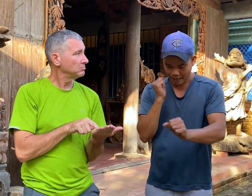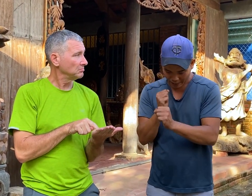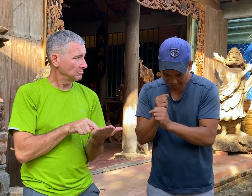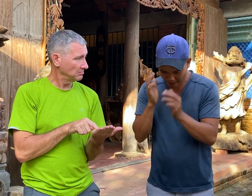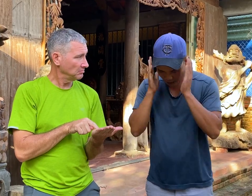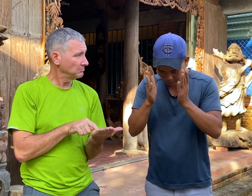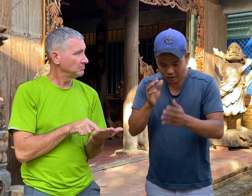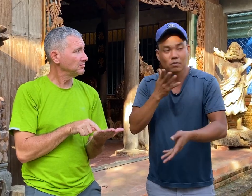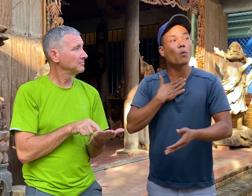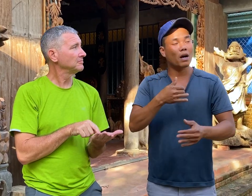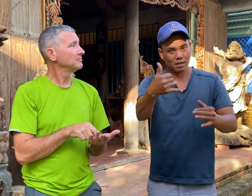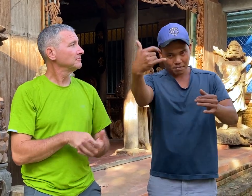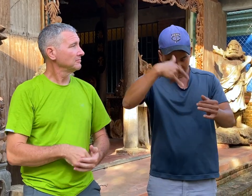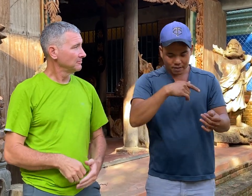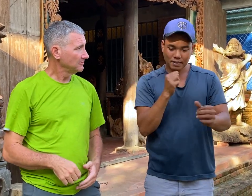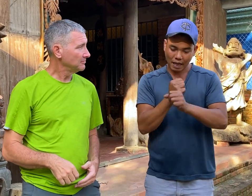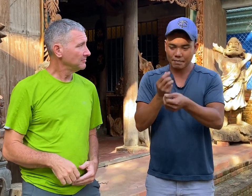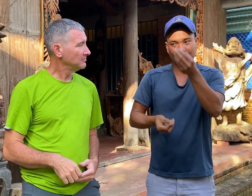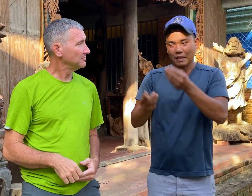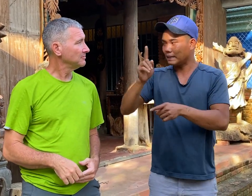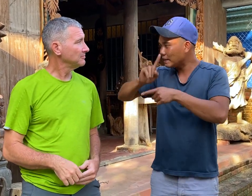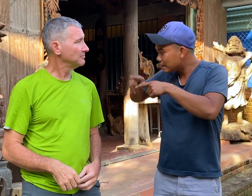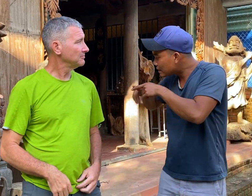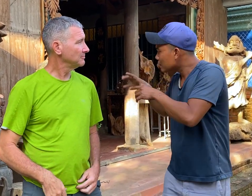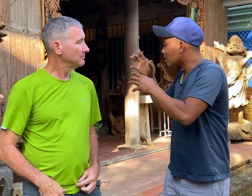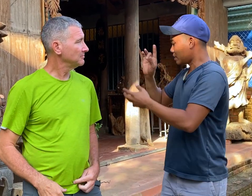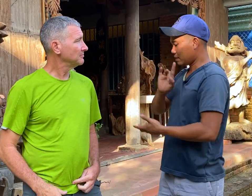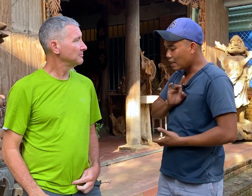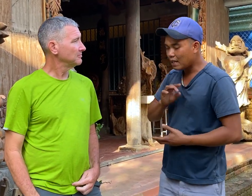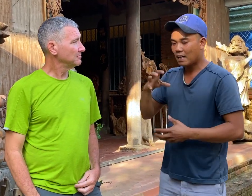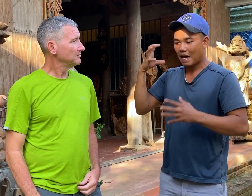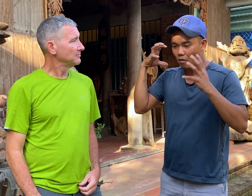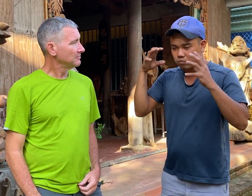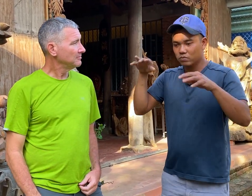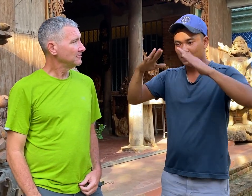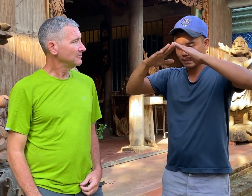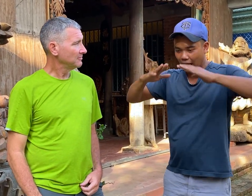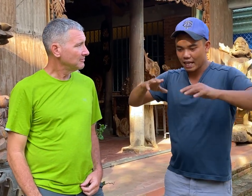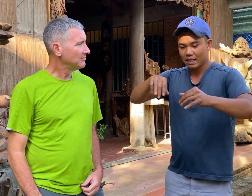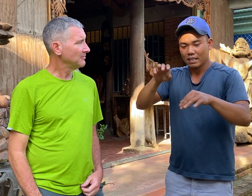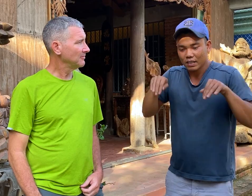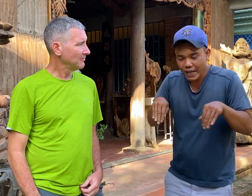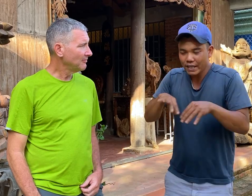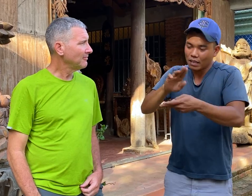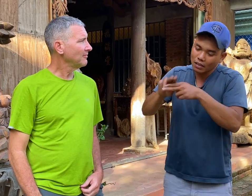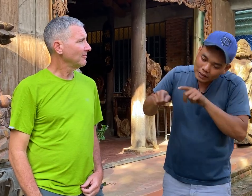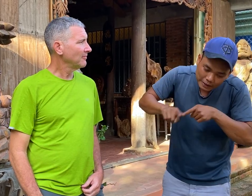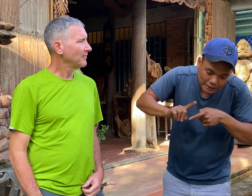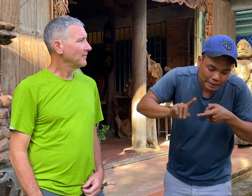I just keep focusing on the engraving without any stops. I love to do many things with my creative work.